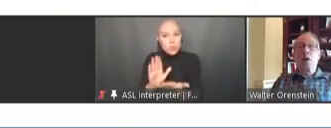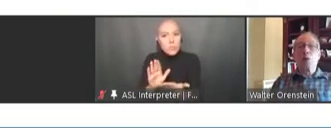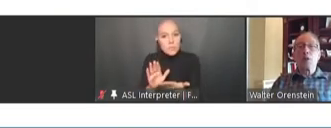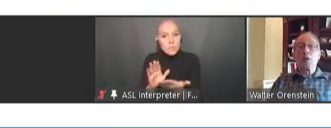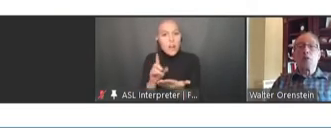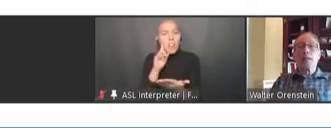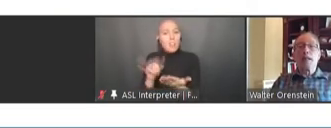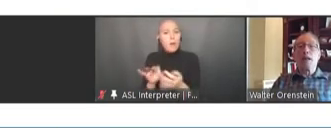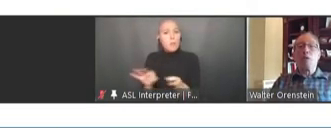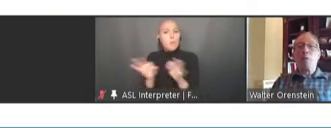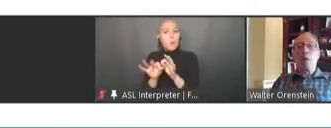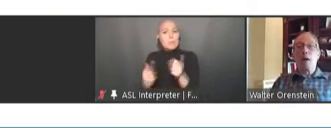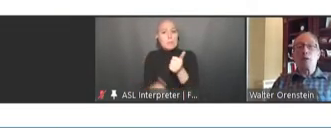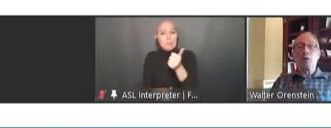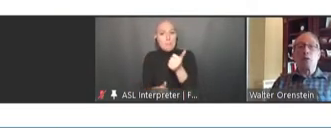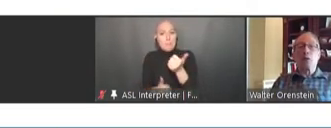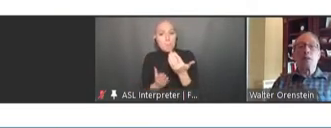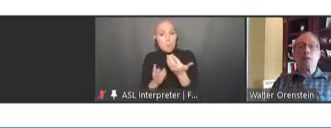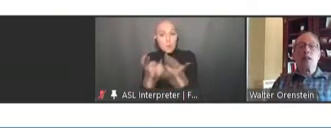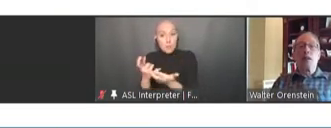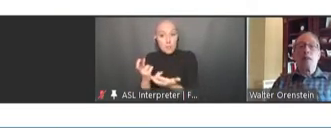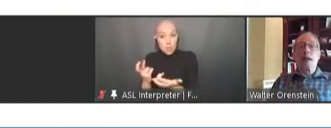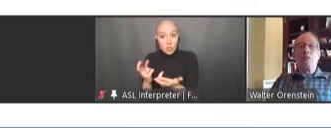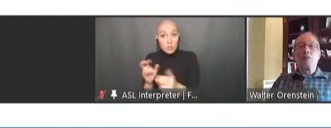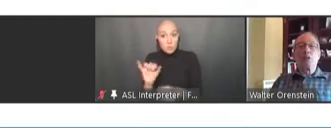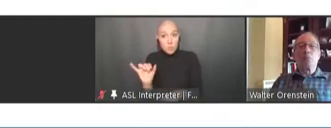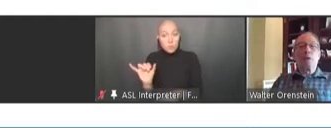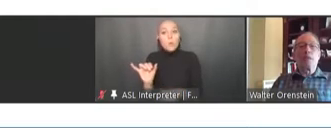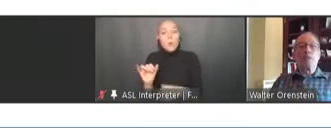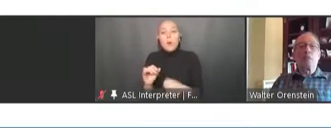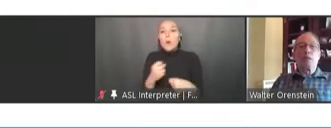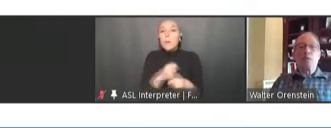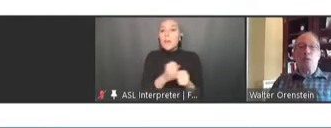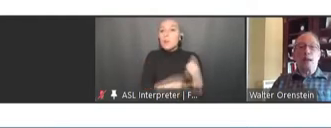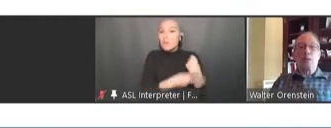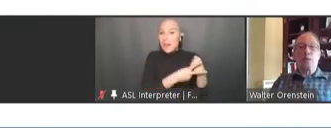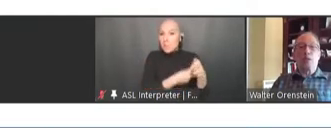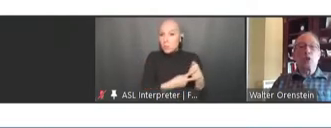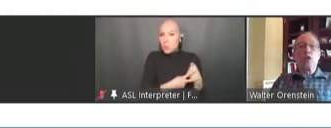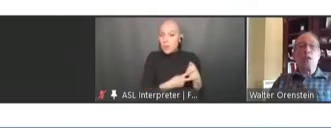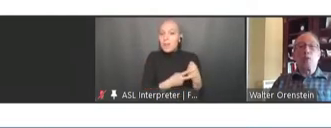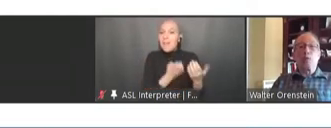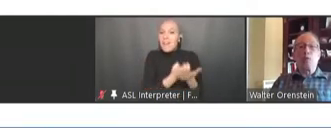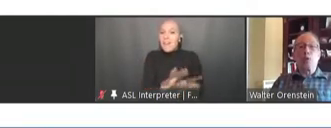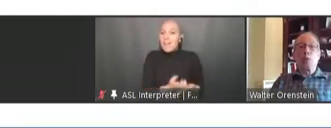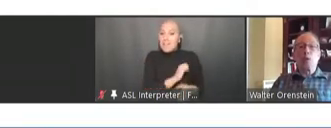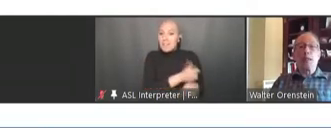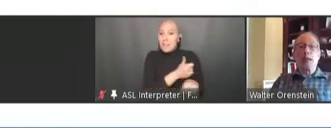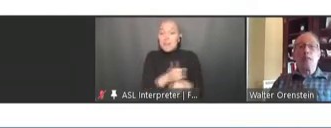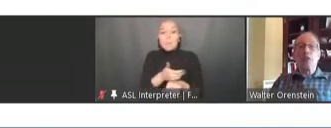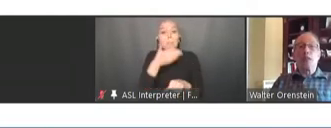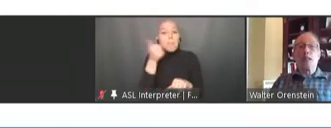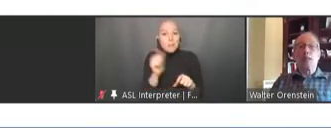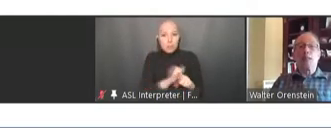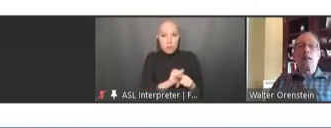was to create a repository of evidence-based best practices from forming, educating,